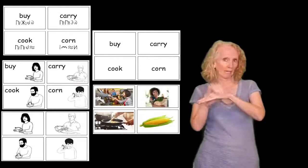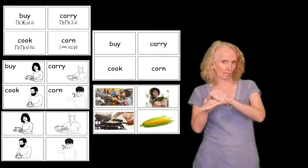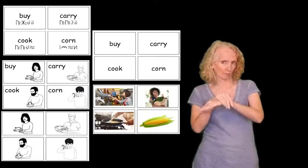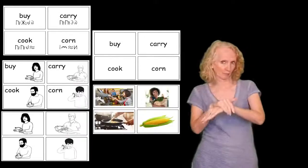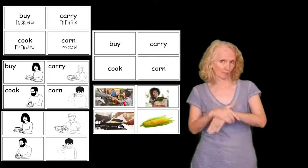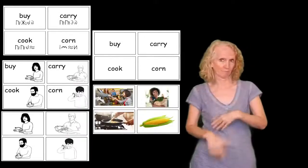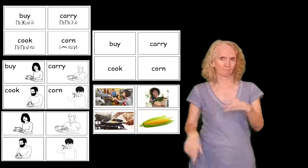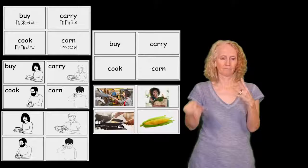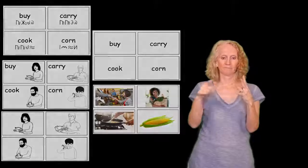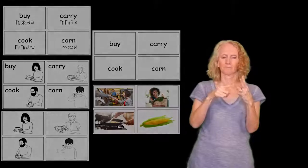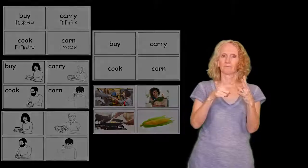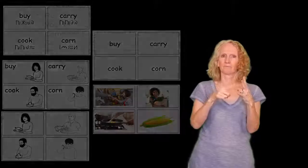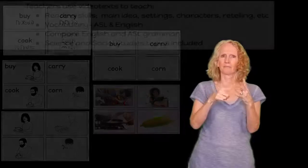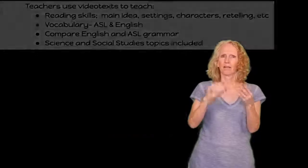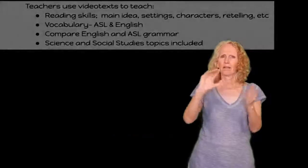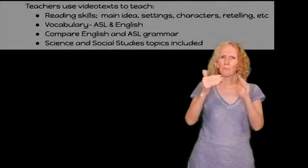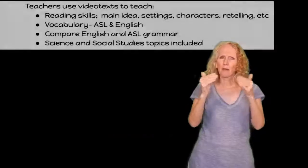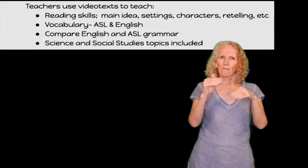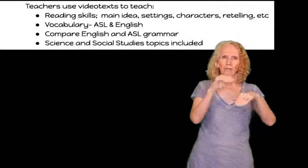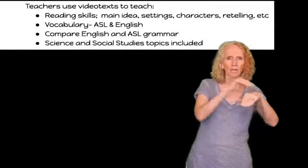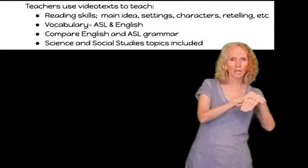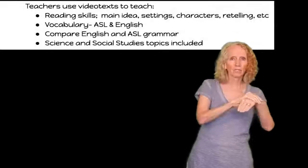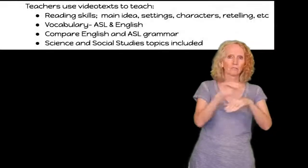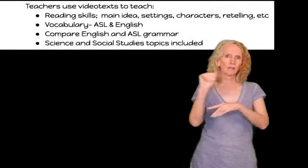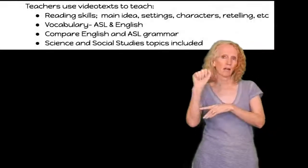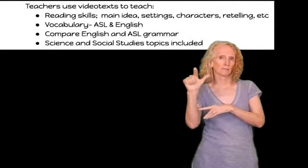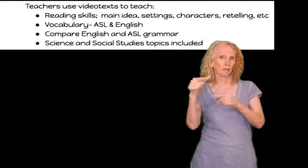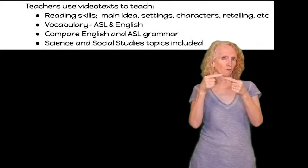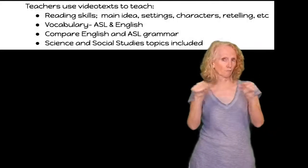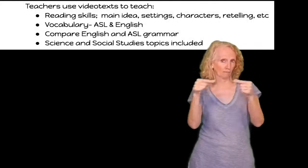vocabulary